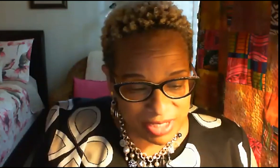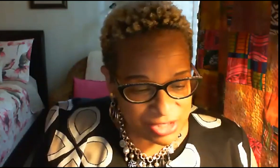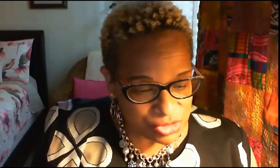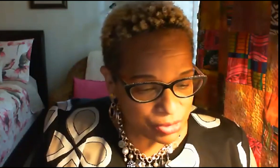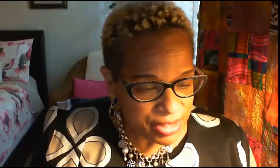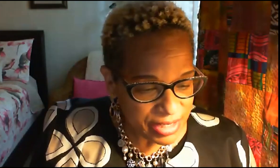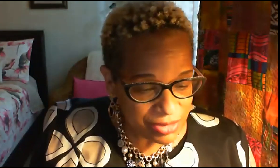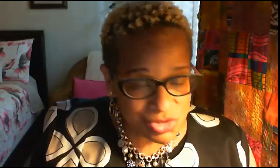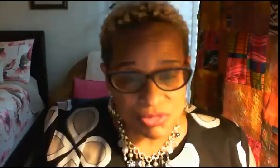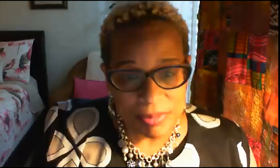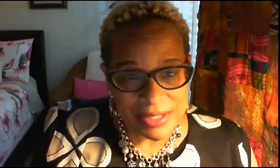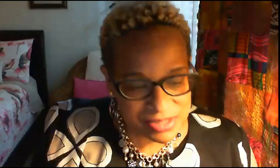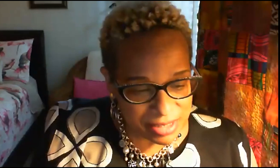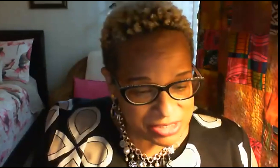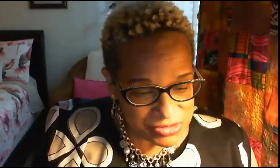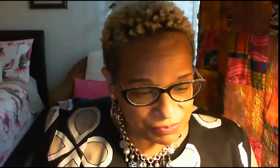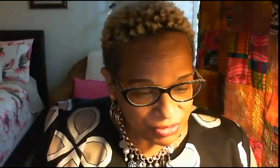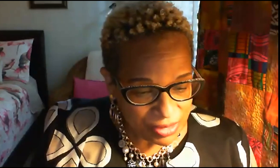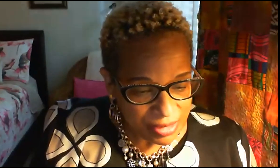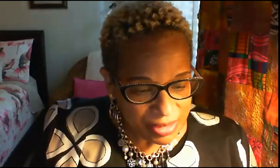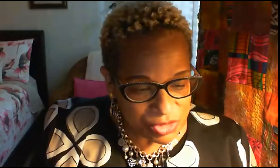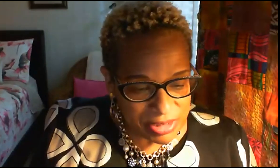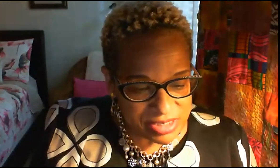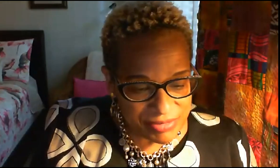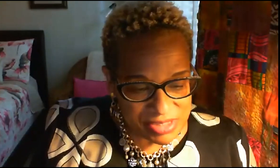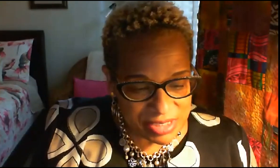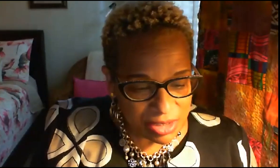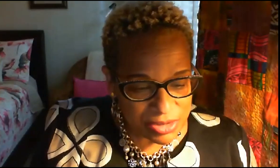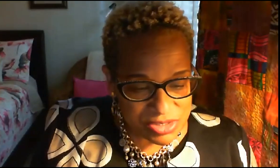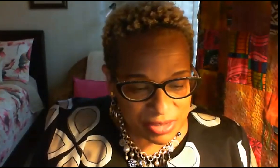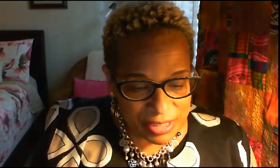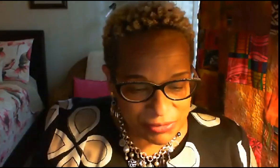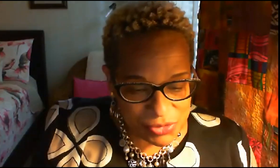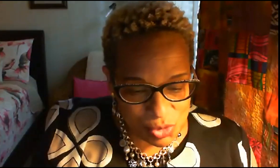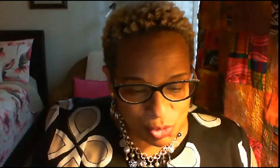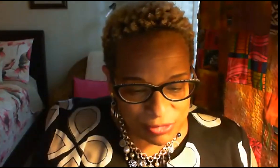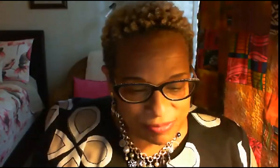national council for black studies in 2017 unsung heroes award from the